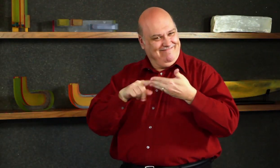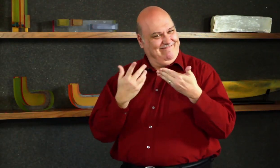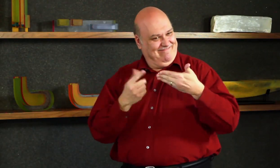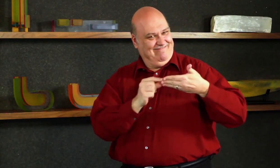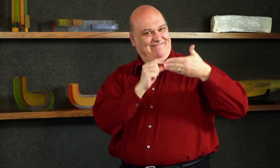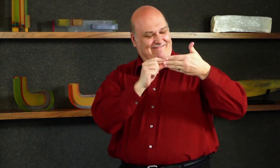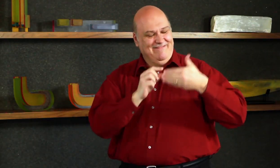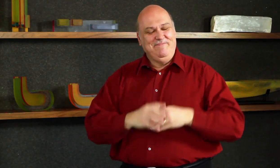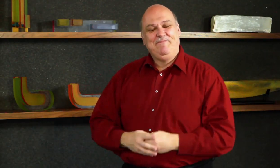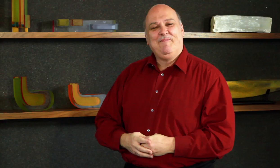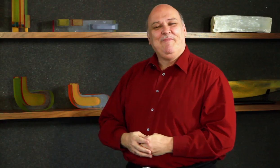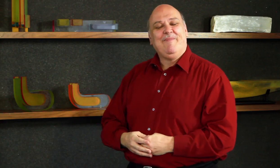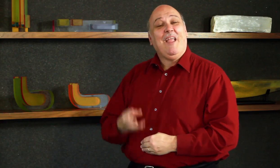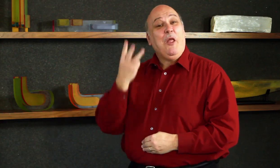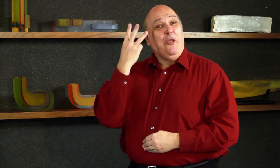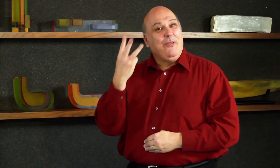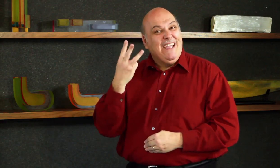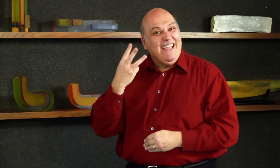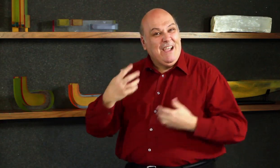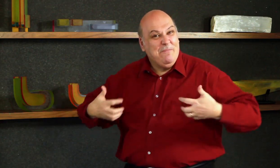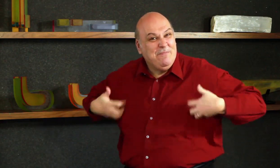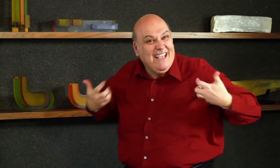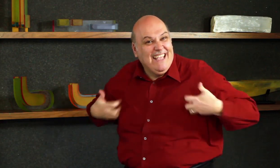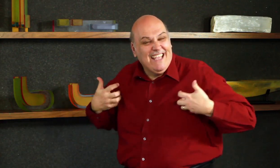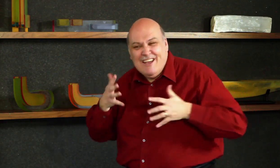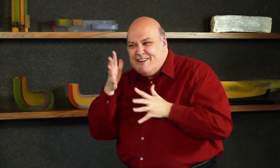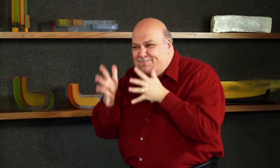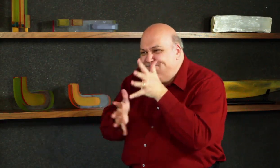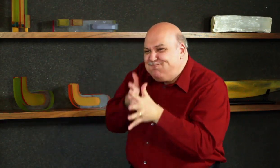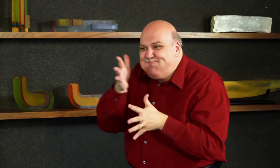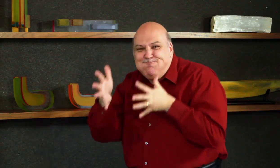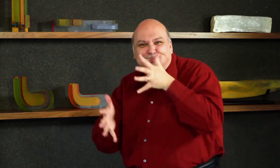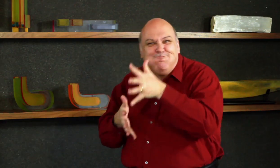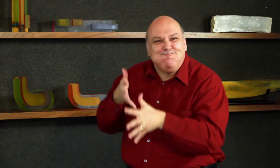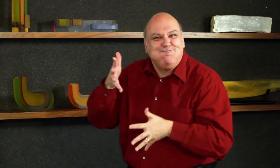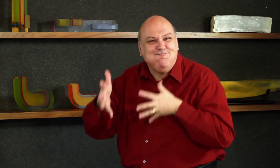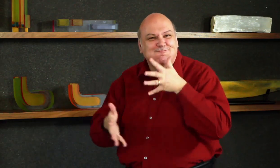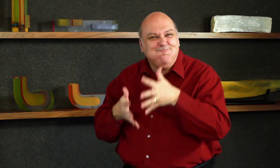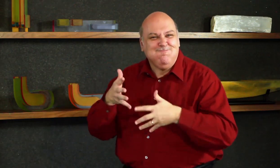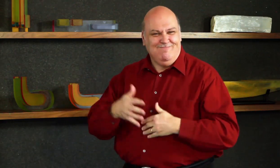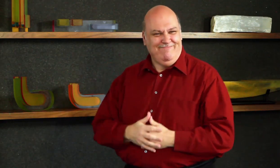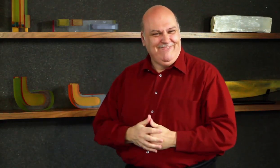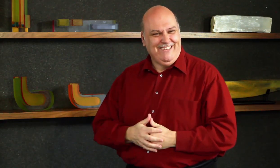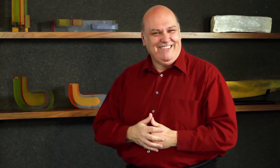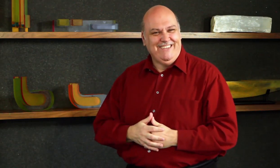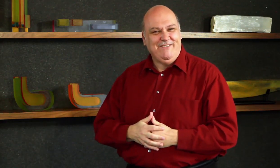the Deaf in Poland, the 3 apes who